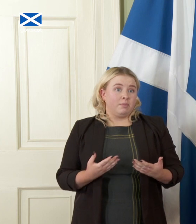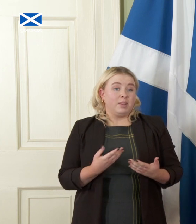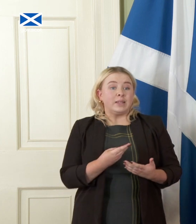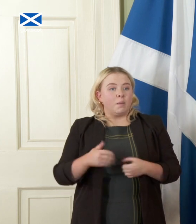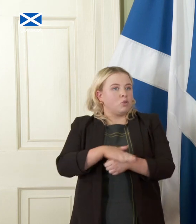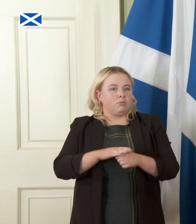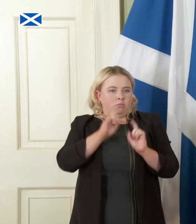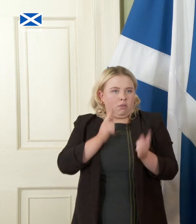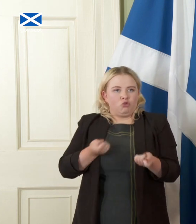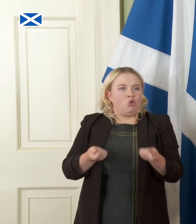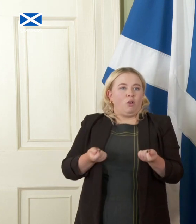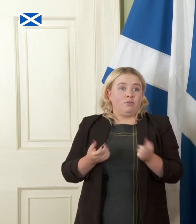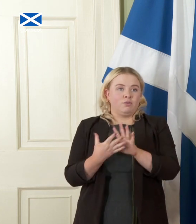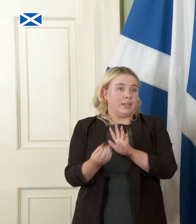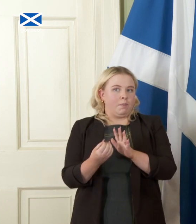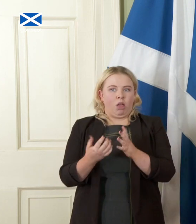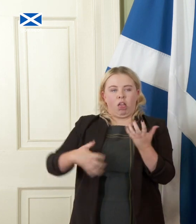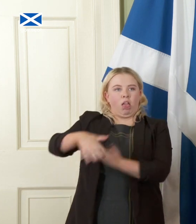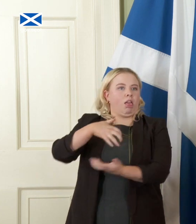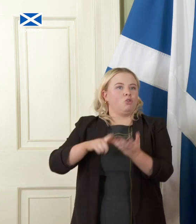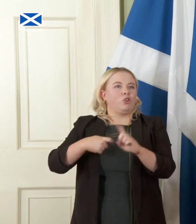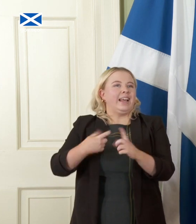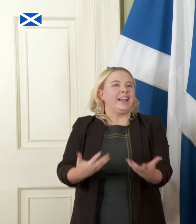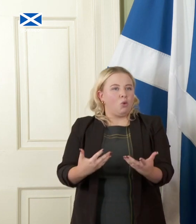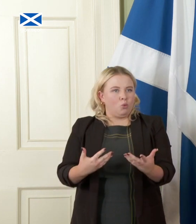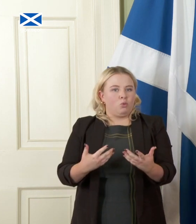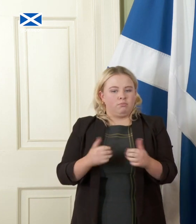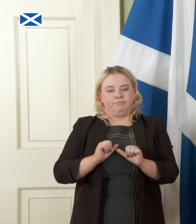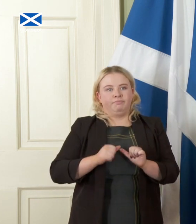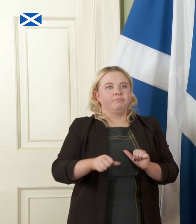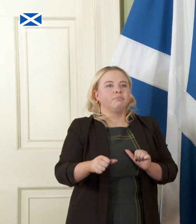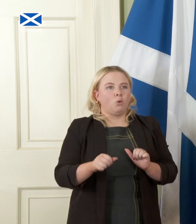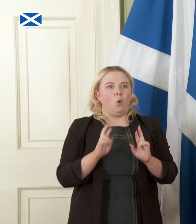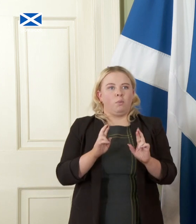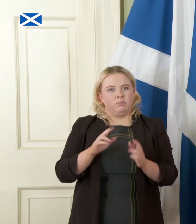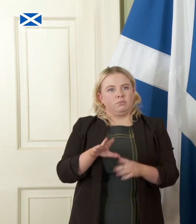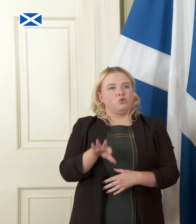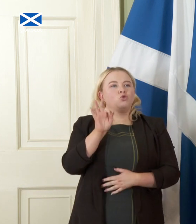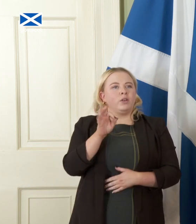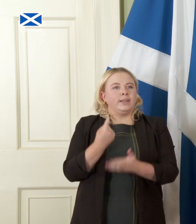control the turmoil in the UK right now as we progress towards a choice on independence and